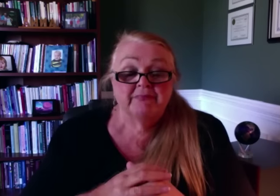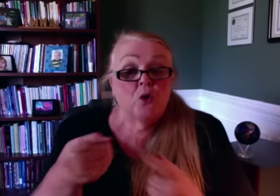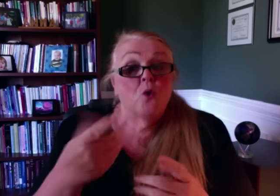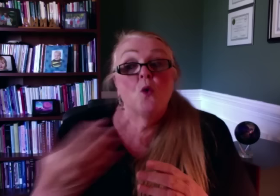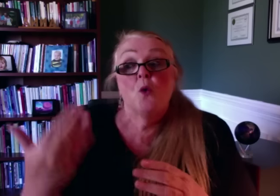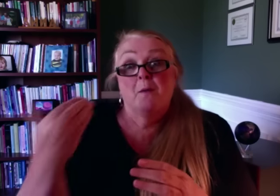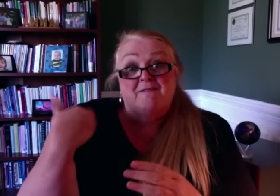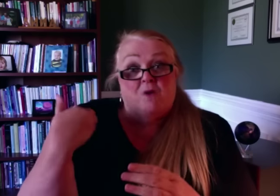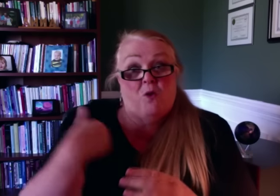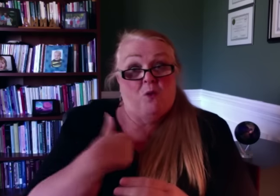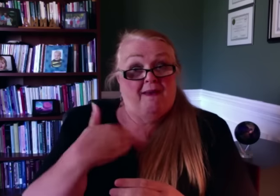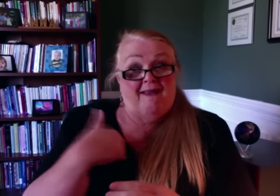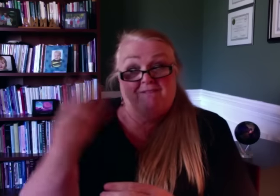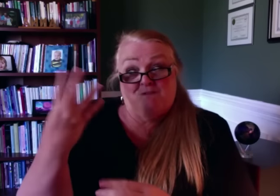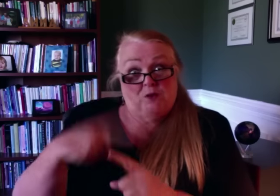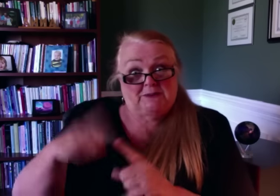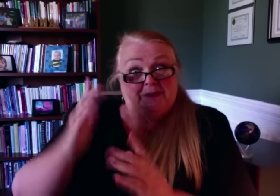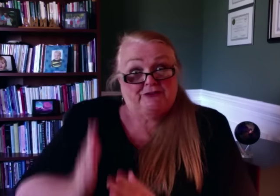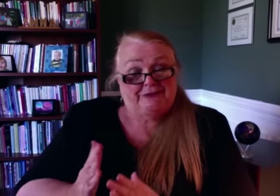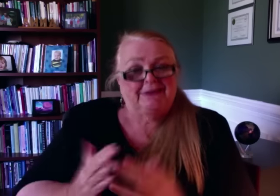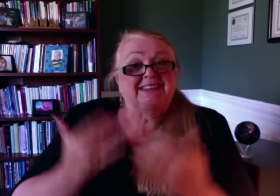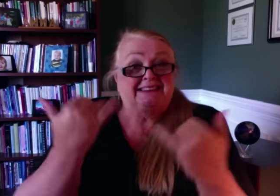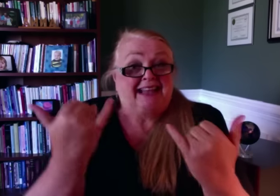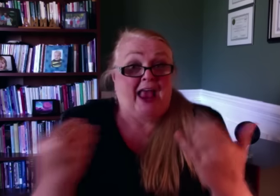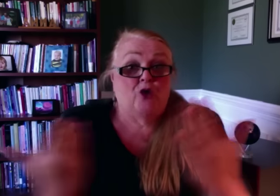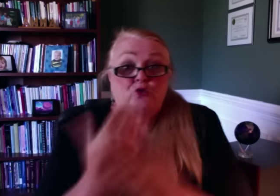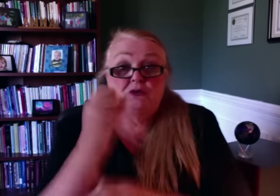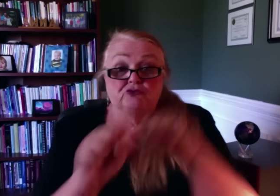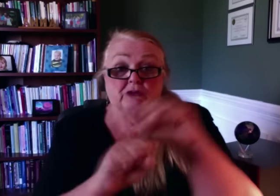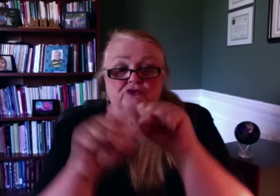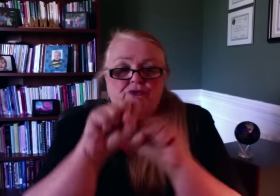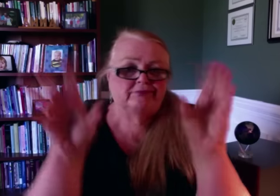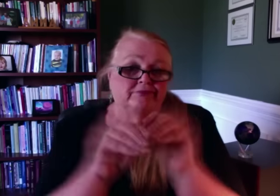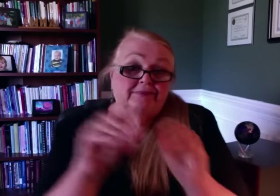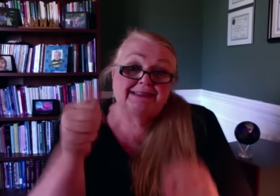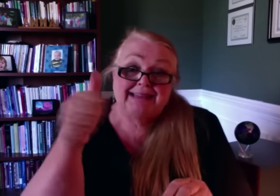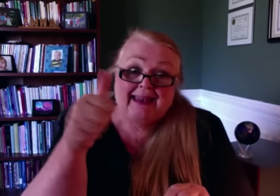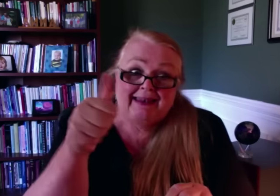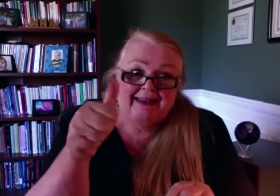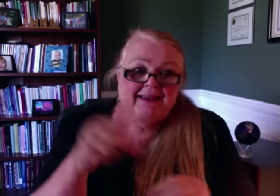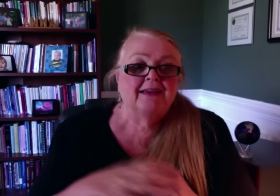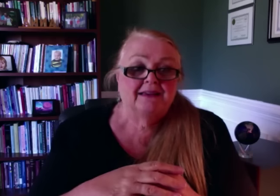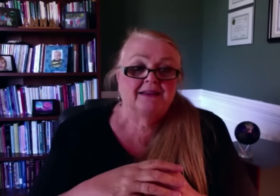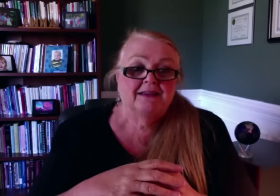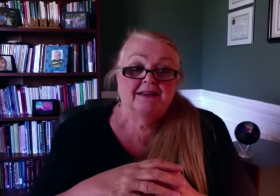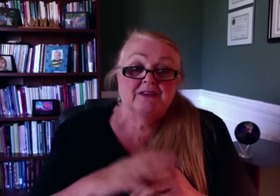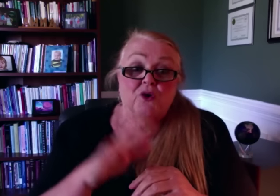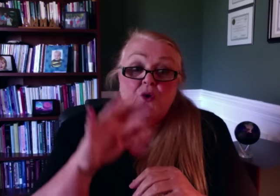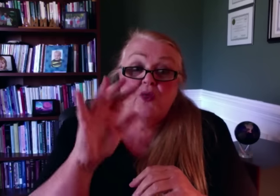In the past, we've had four specialists, but the new structure will give us a total of ten,